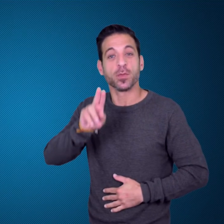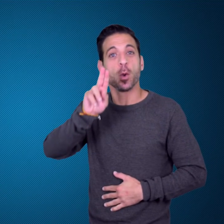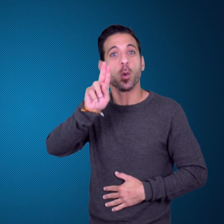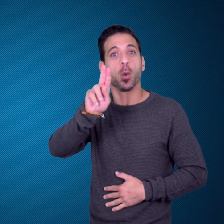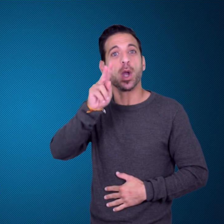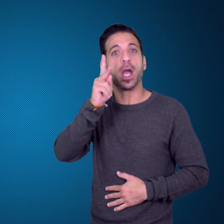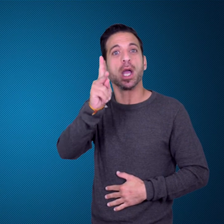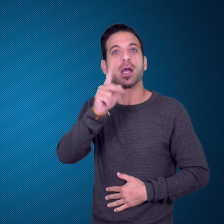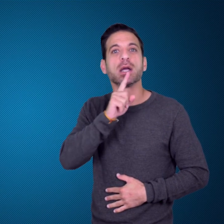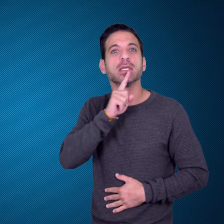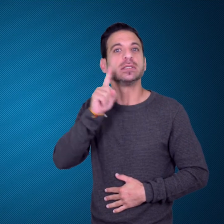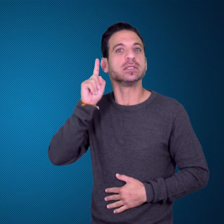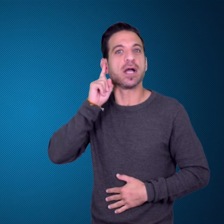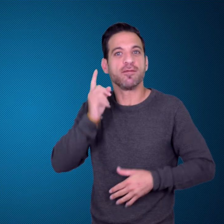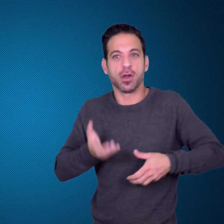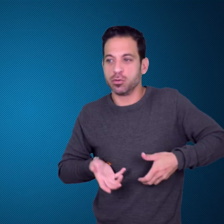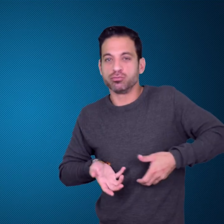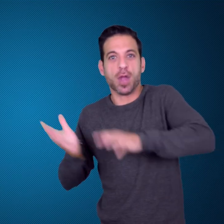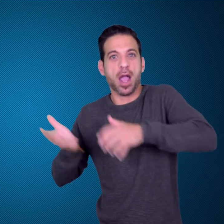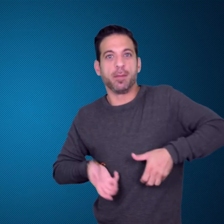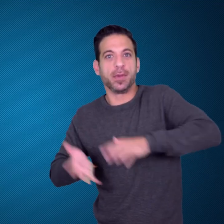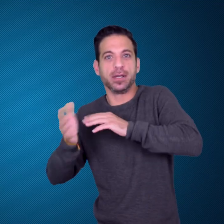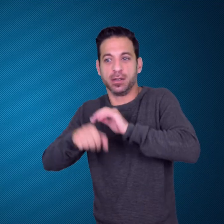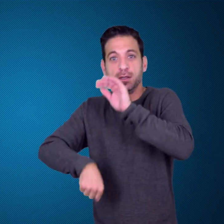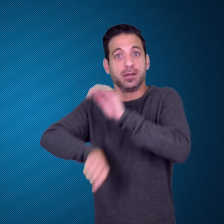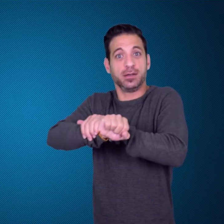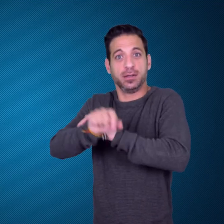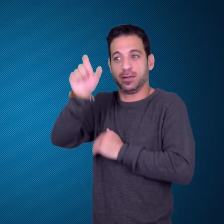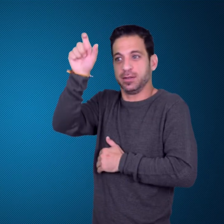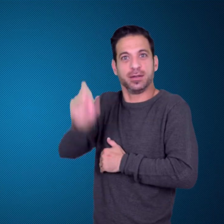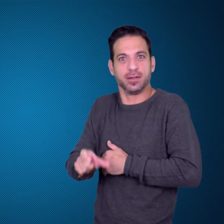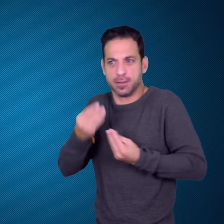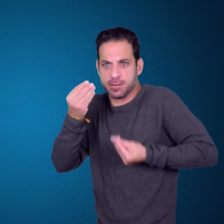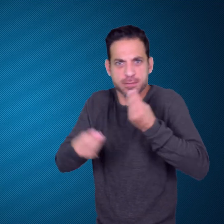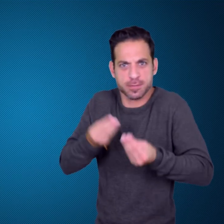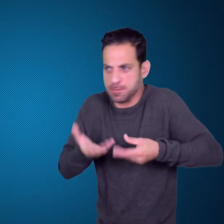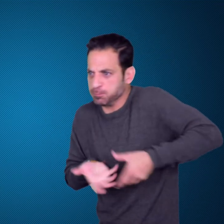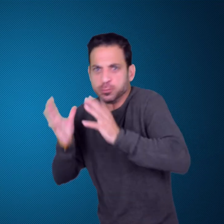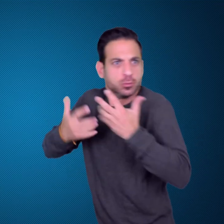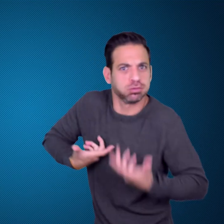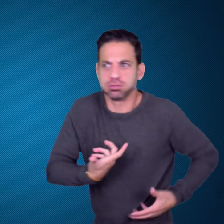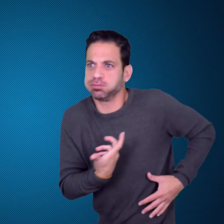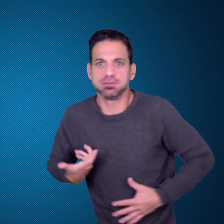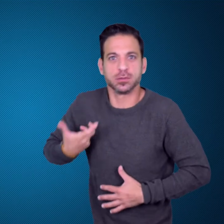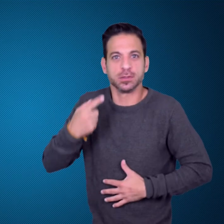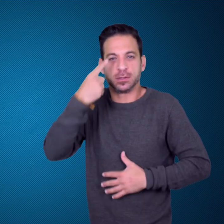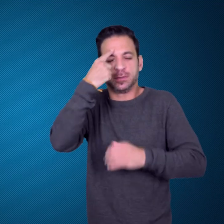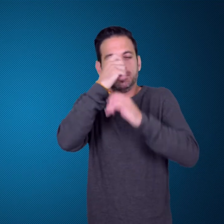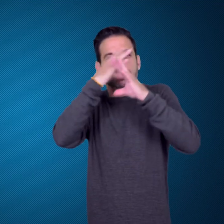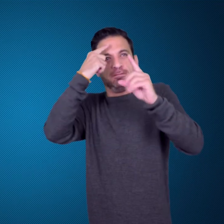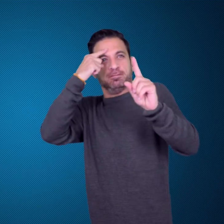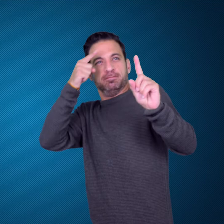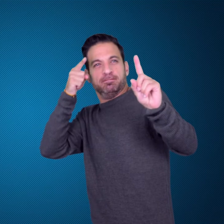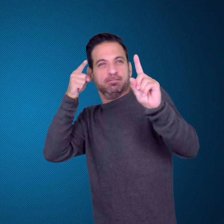UK Deaf Rugby Player clings to Olympic dreams